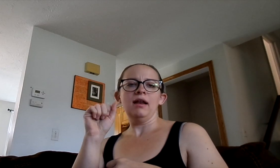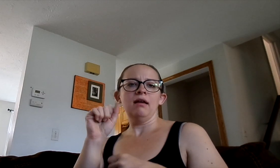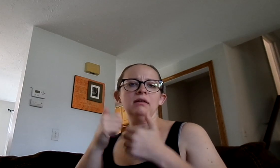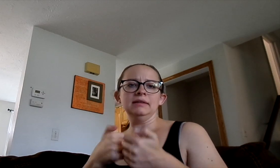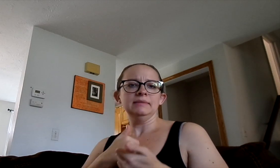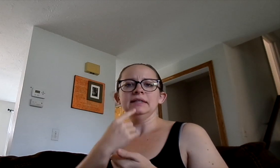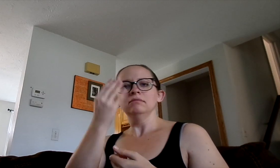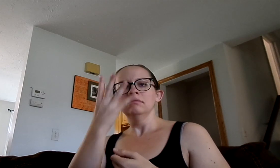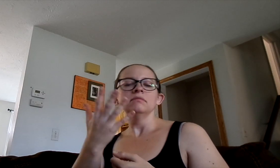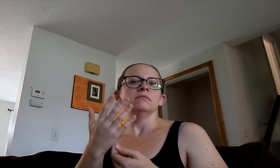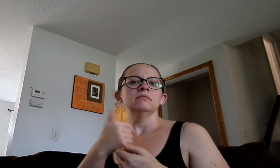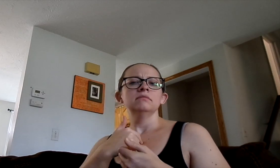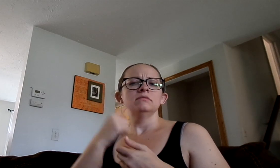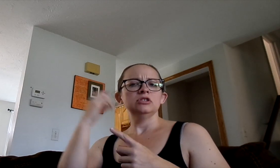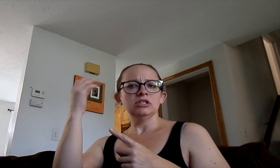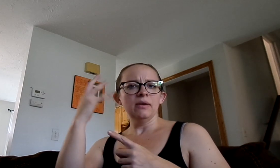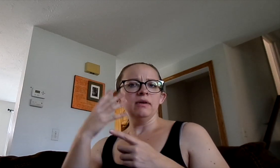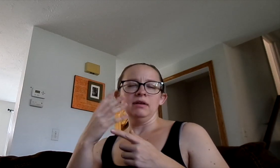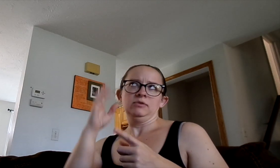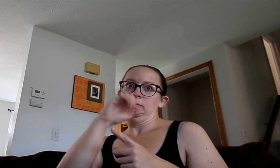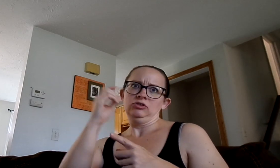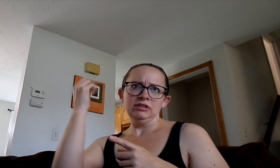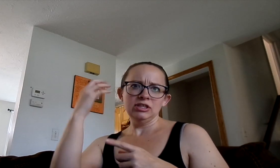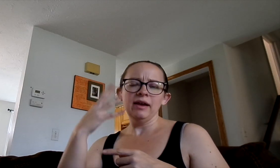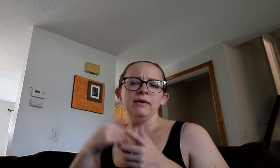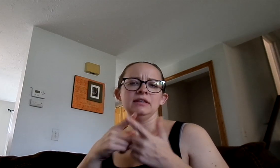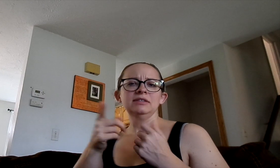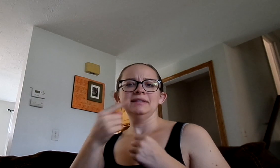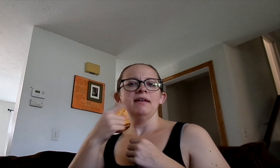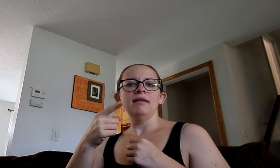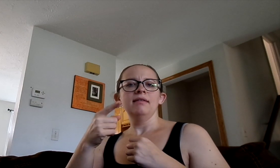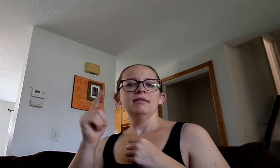Jenna text me and said, "Hey I took a shower..." well I'm assuming she took a shower,